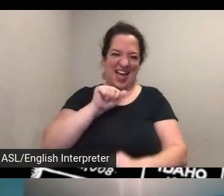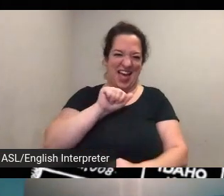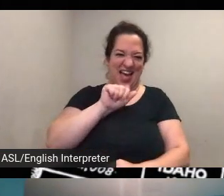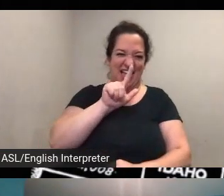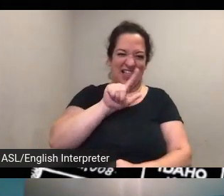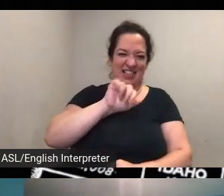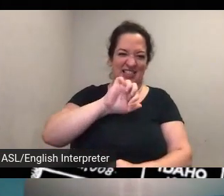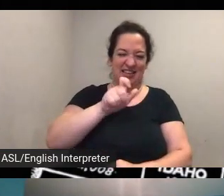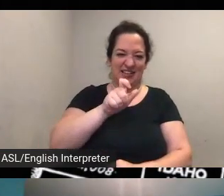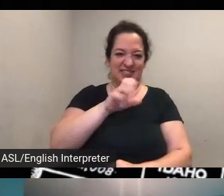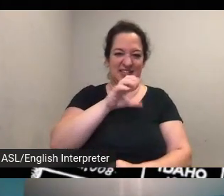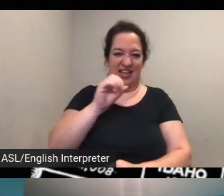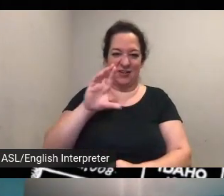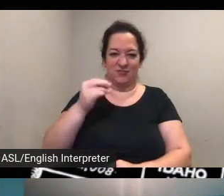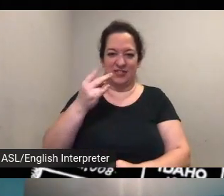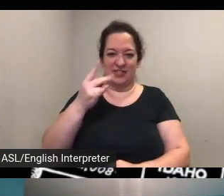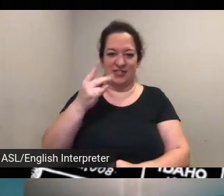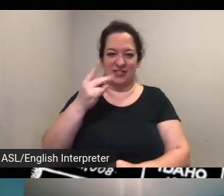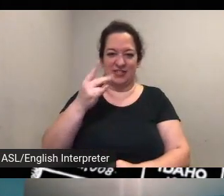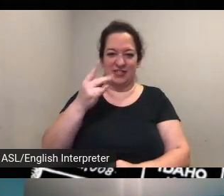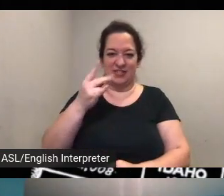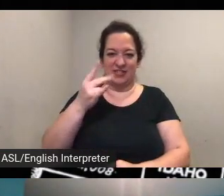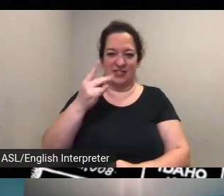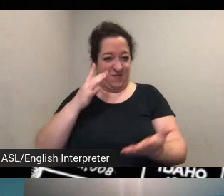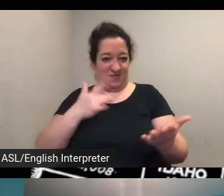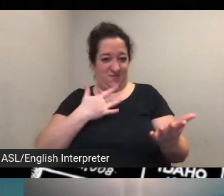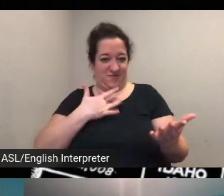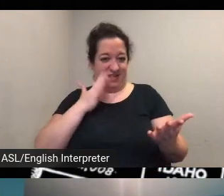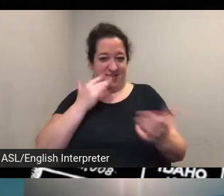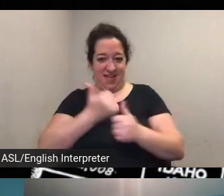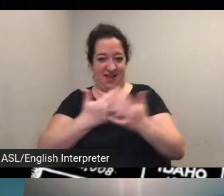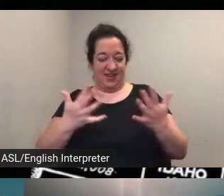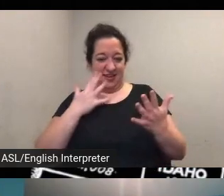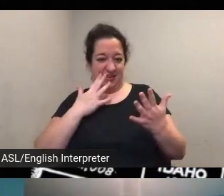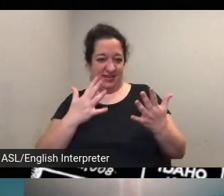won't think of uh of any wrinkles in that plan